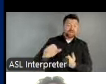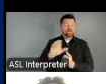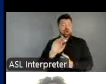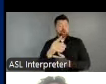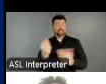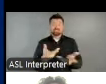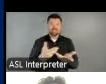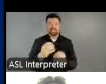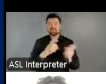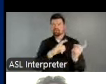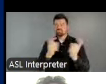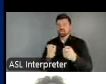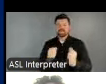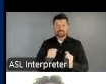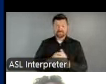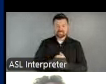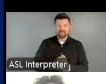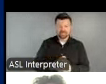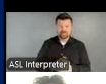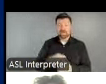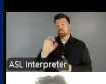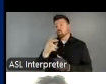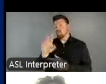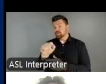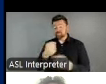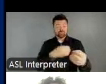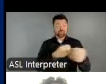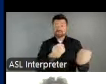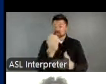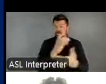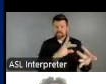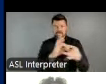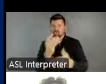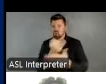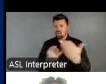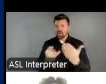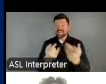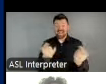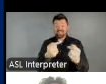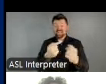ArtsHERE organizations. This happened last month. Not only does this initiative represent funding